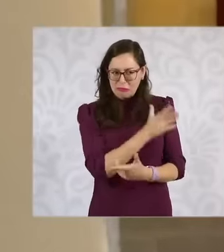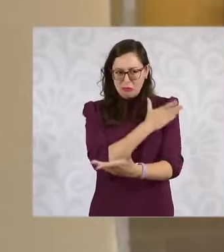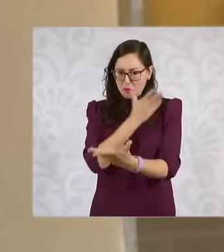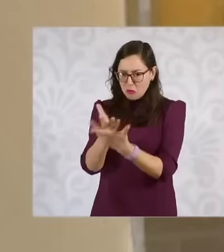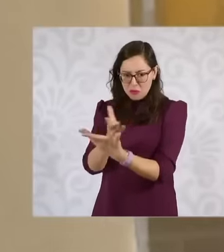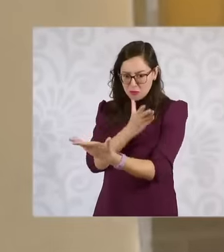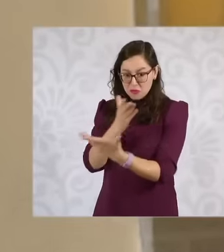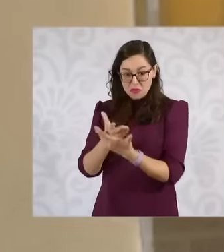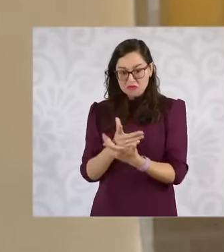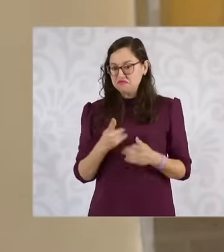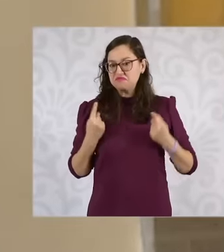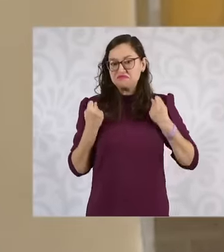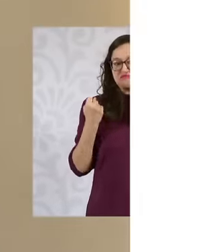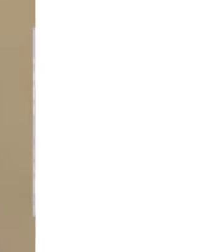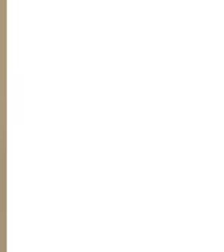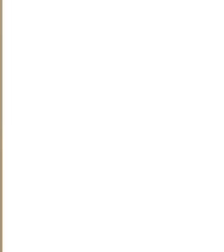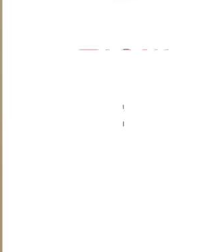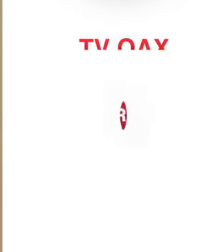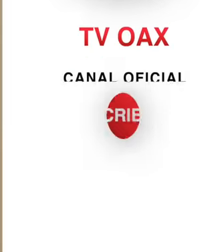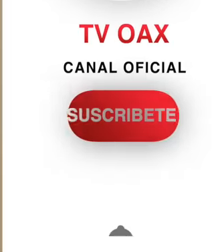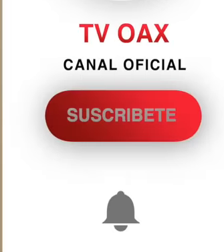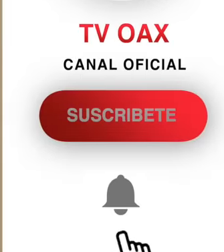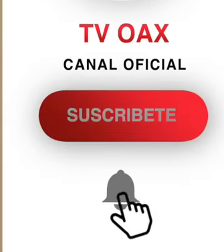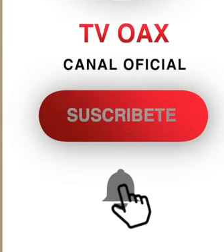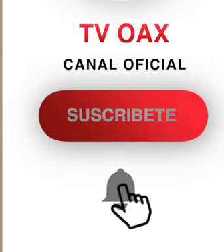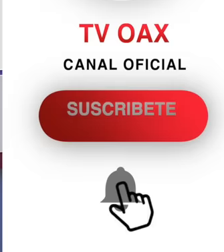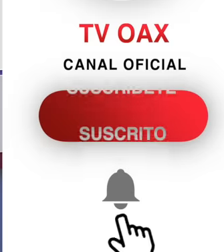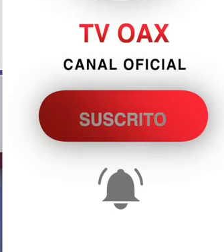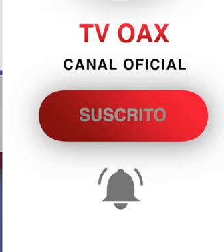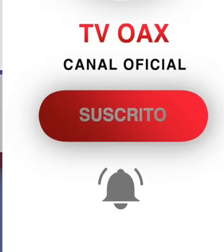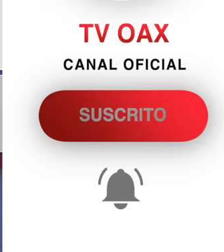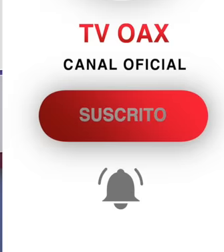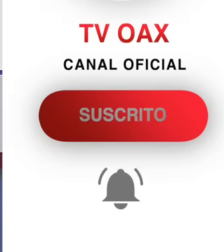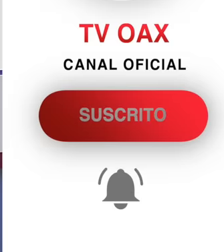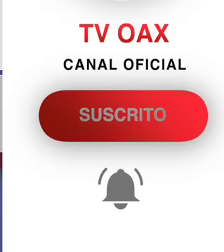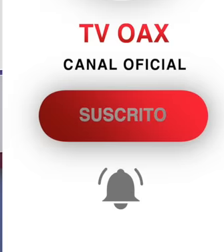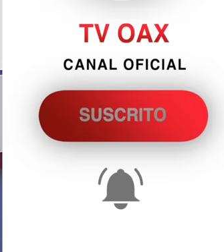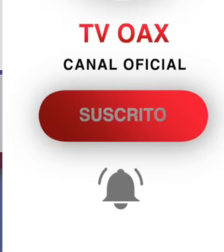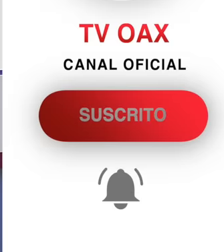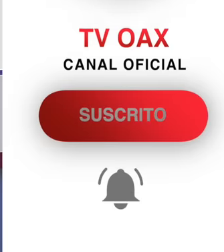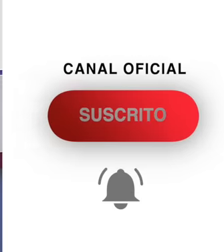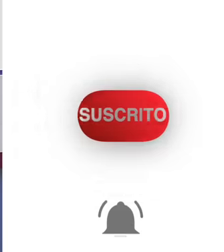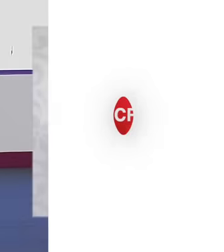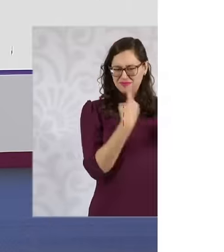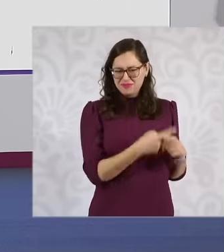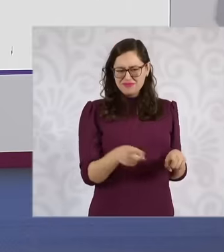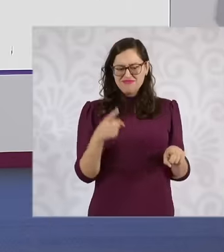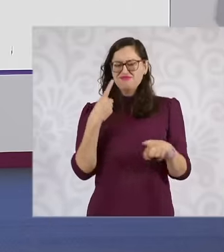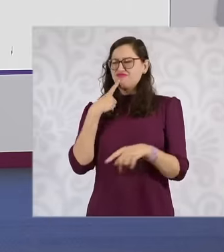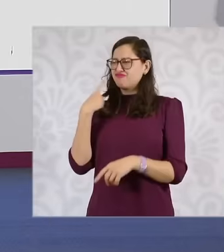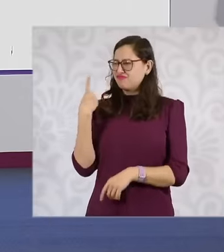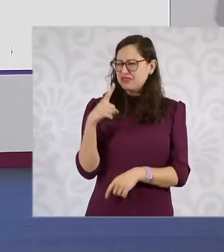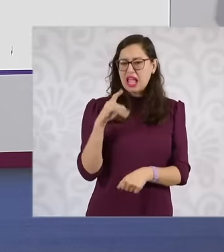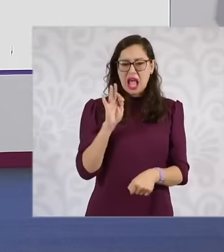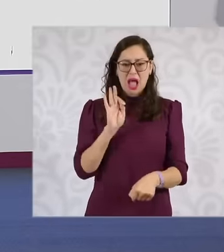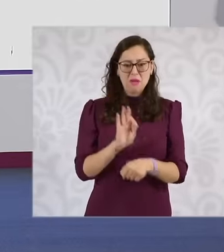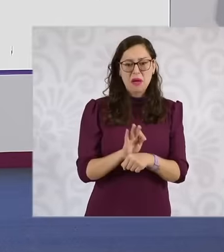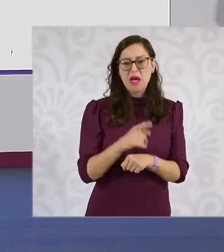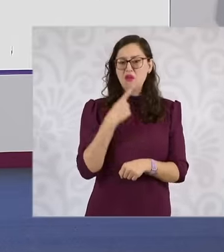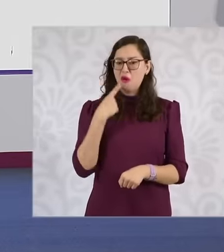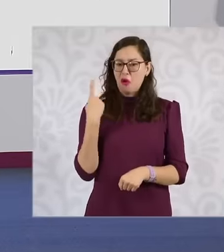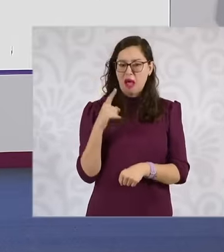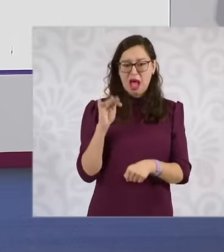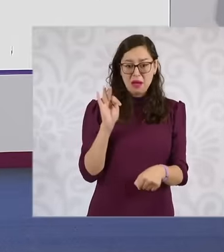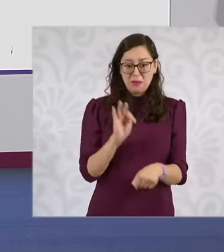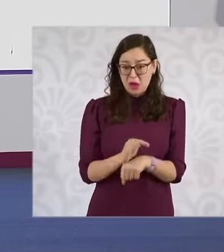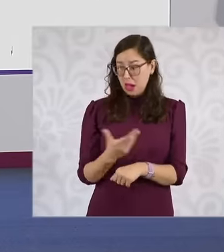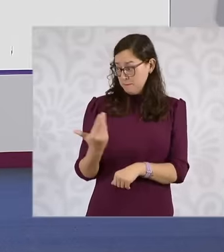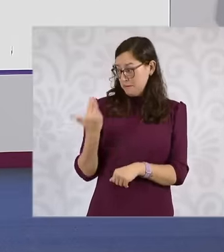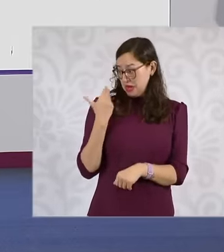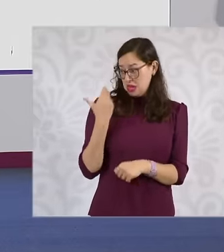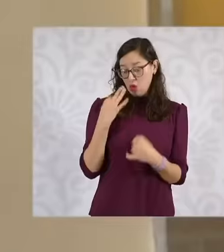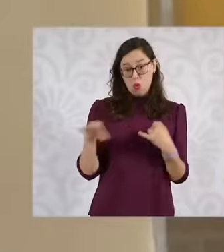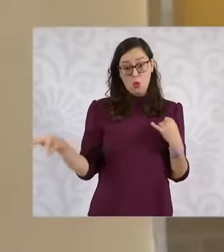different amparos have been granted by the court, in particular this last Amparo that asks that